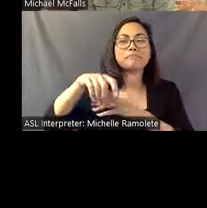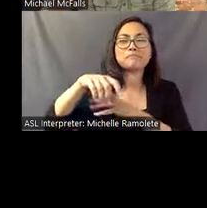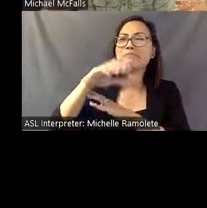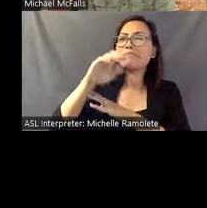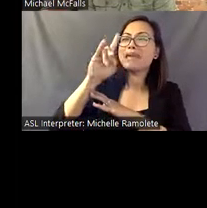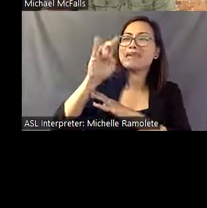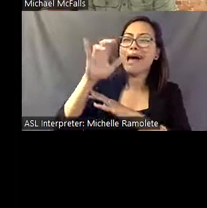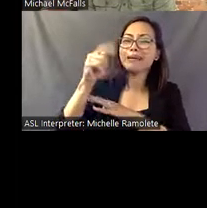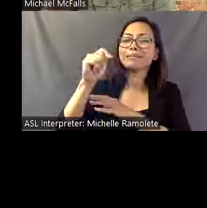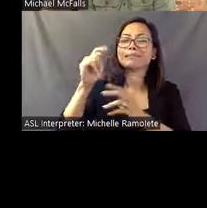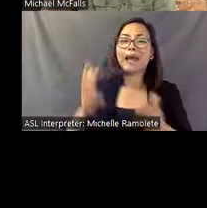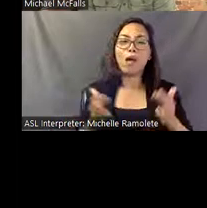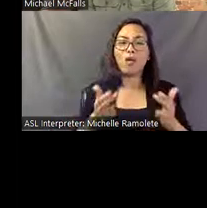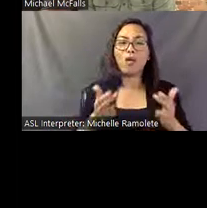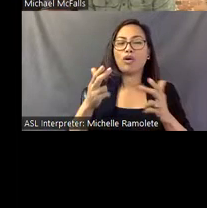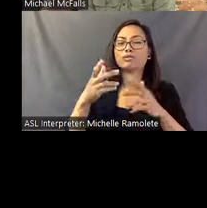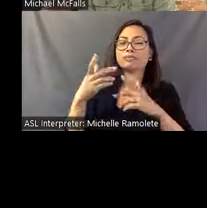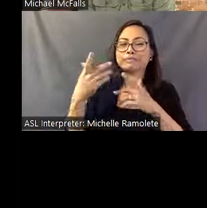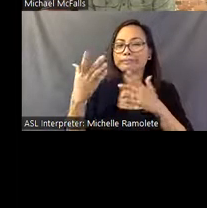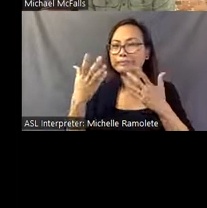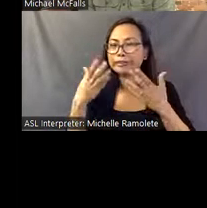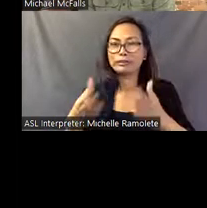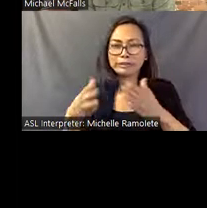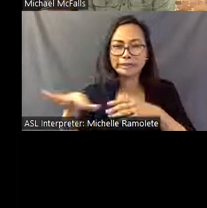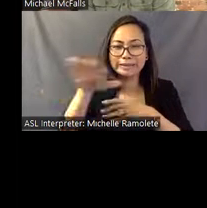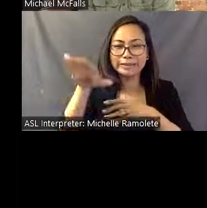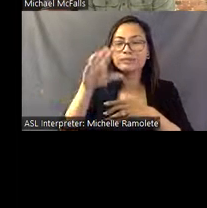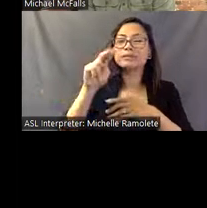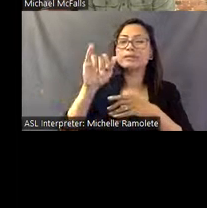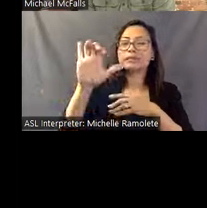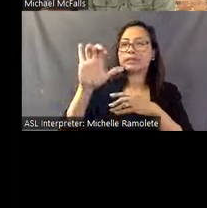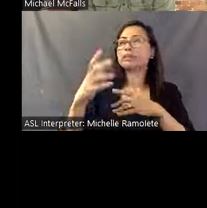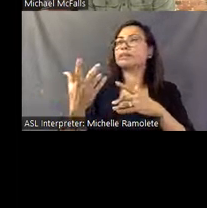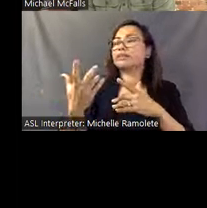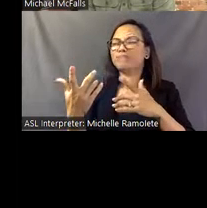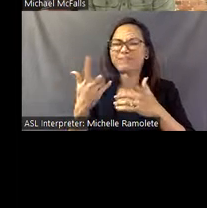Later, he made ends meet by running an illicit gambling ring, dealing marijuana, working